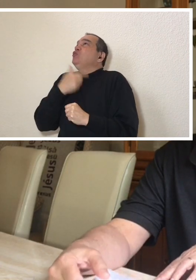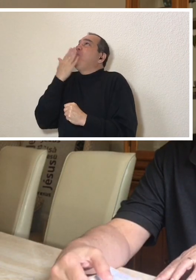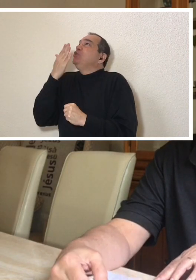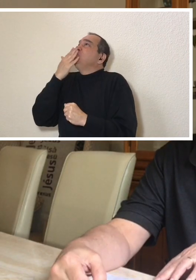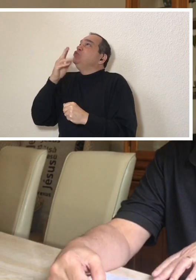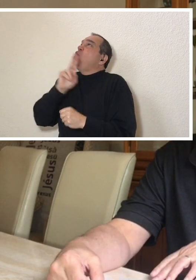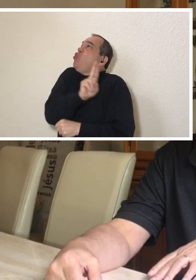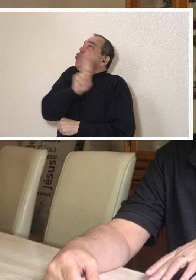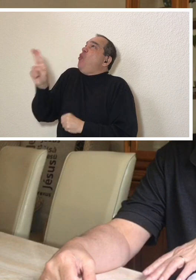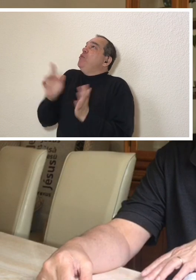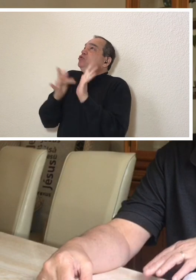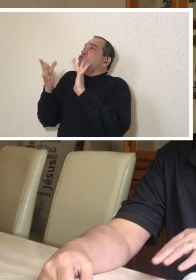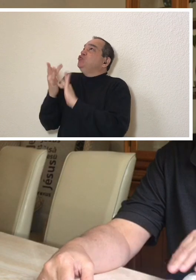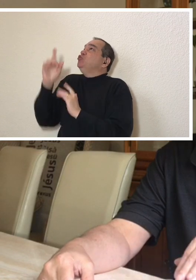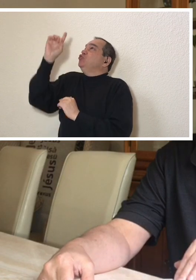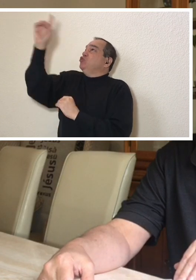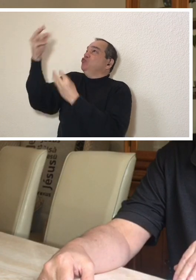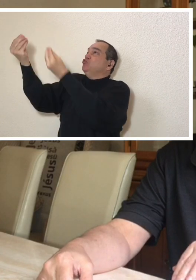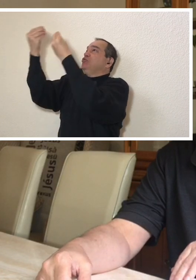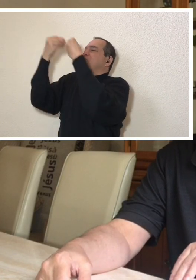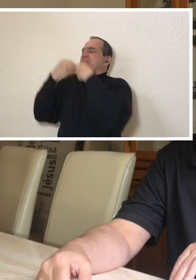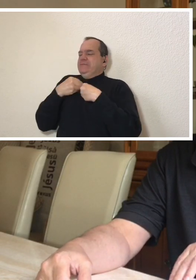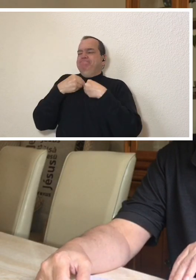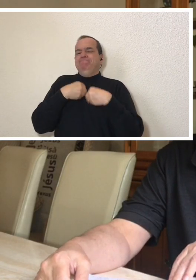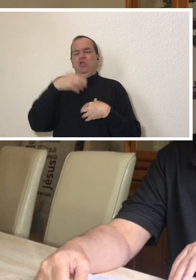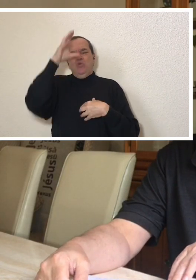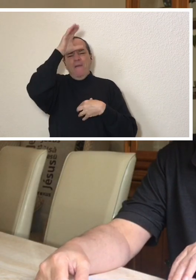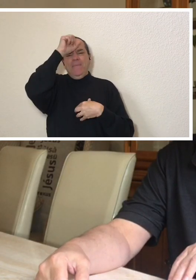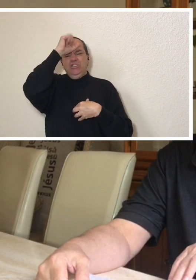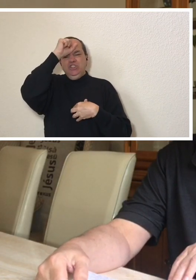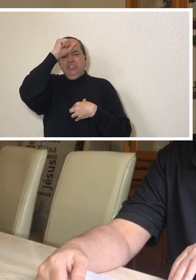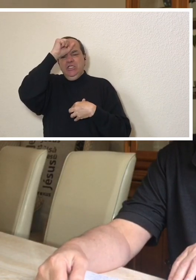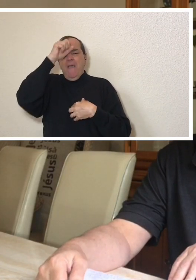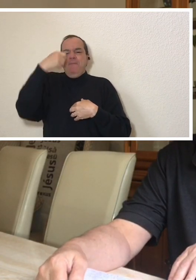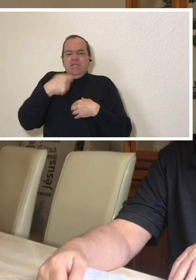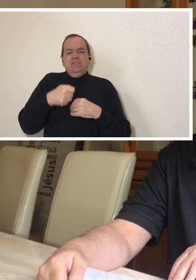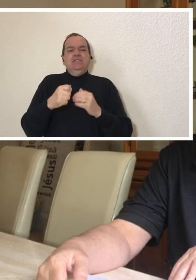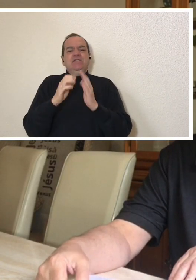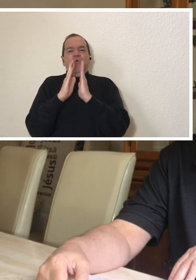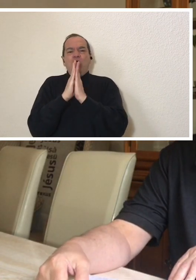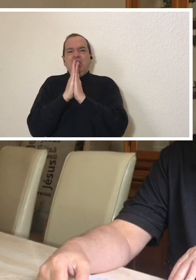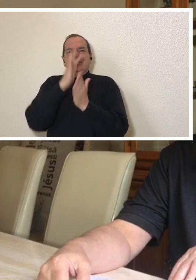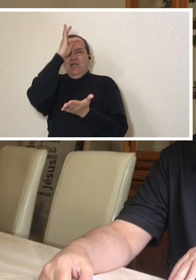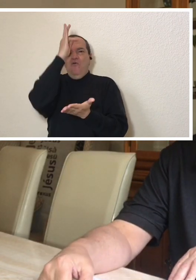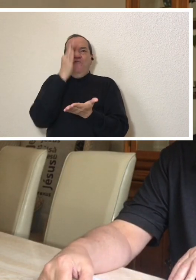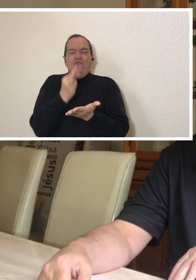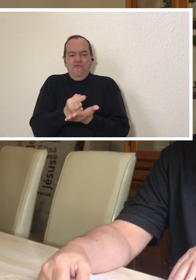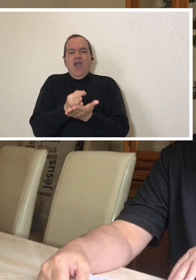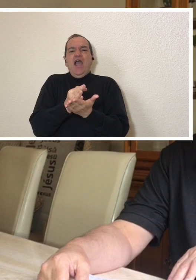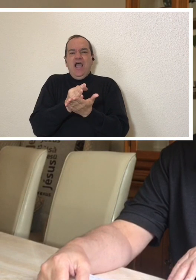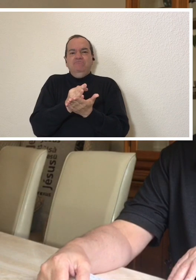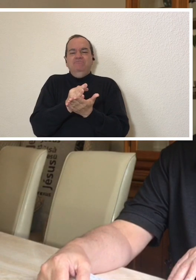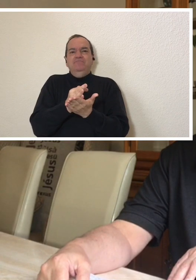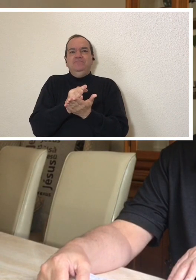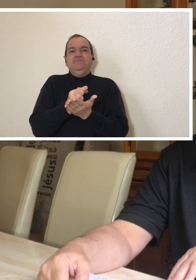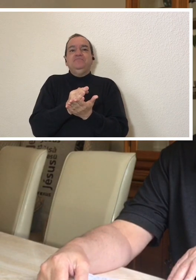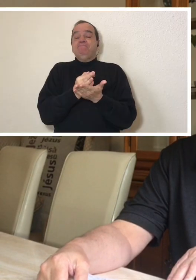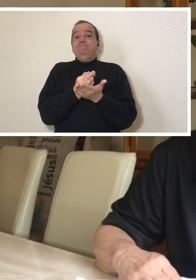I also saw that the prayer of faith can have great effects and without faith it is impossible to please God.